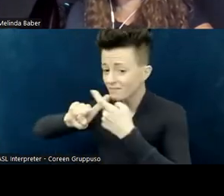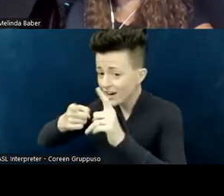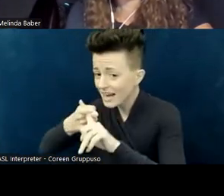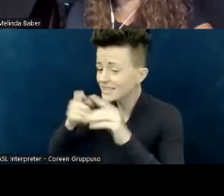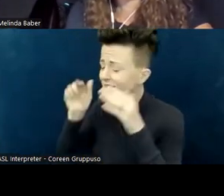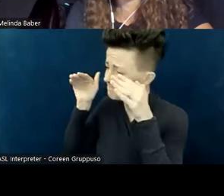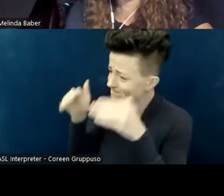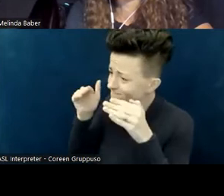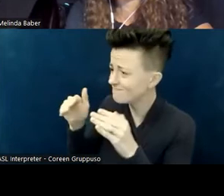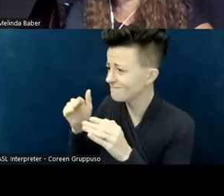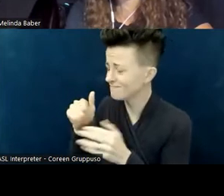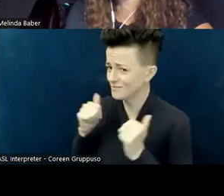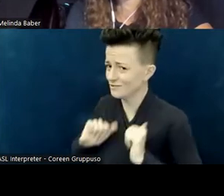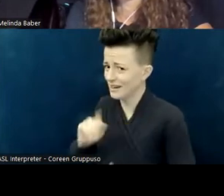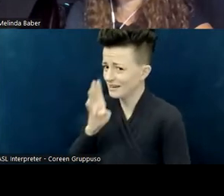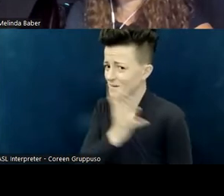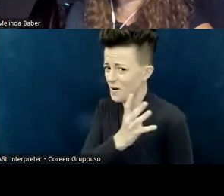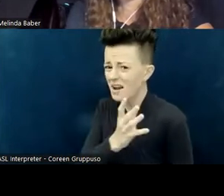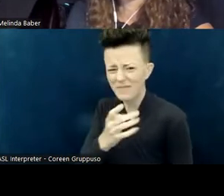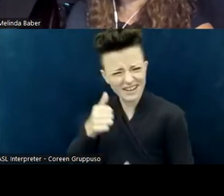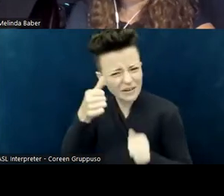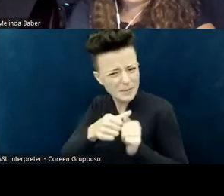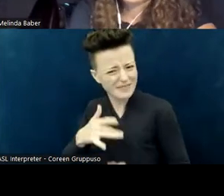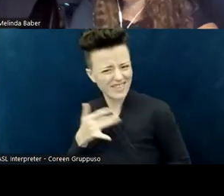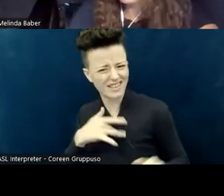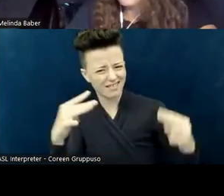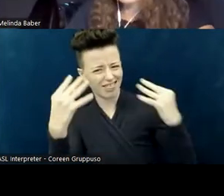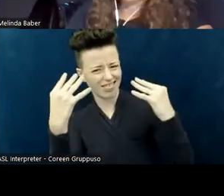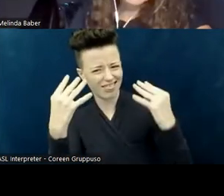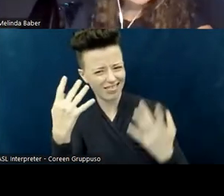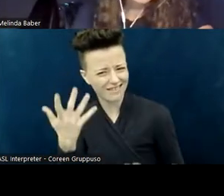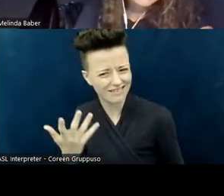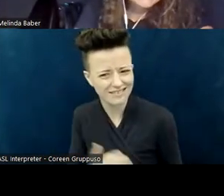but I can still remember that feeling. Melinda?